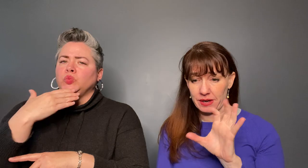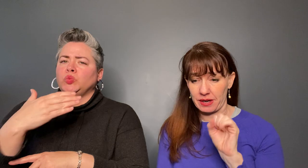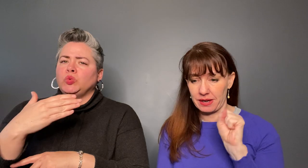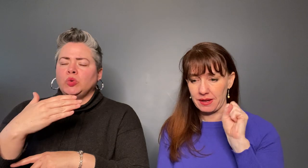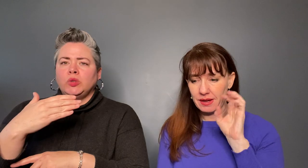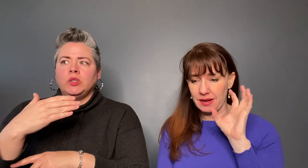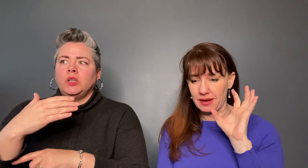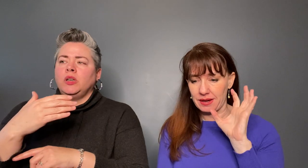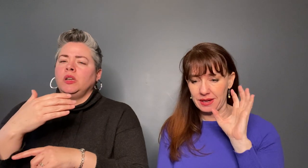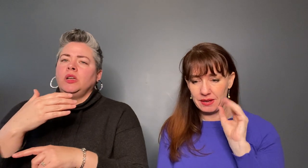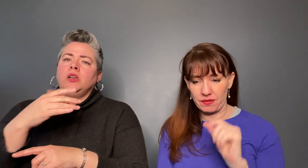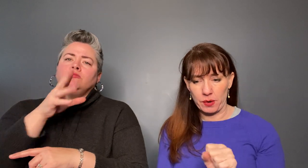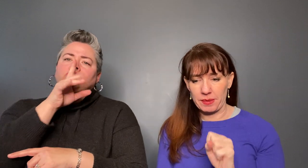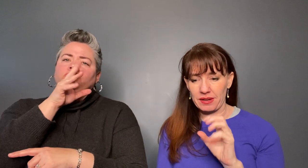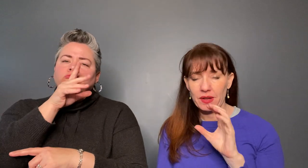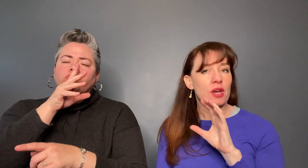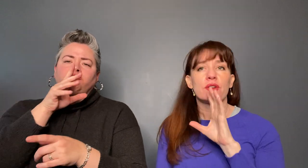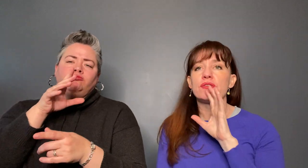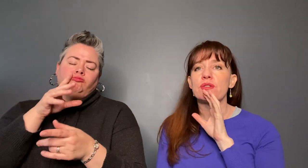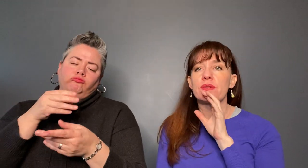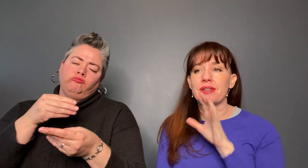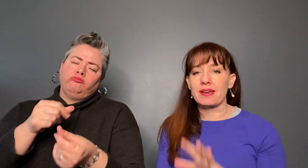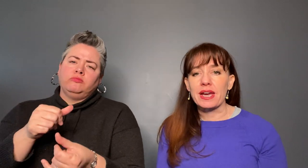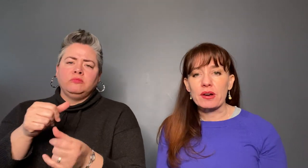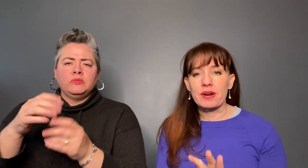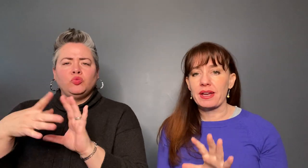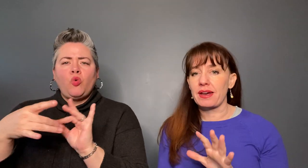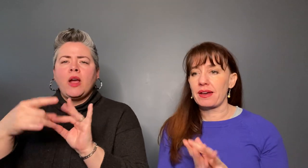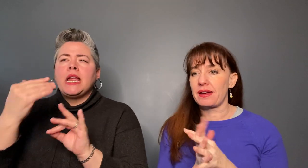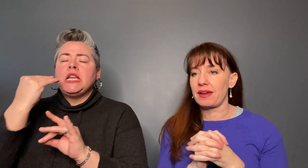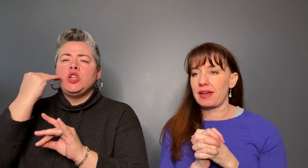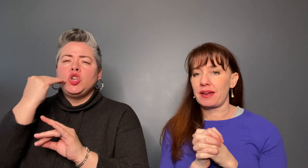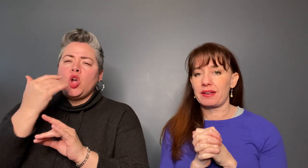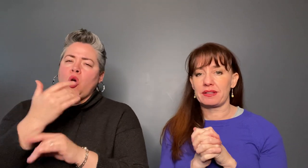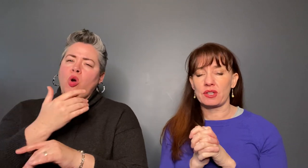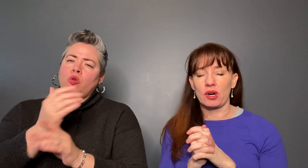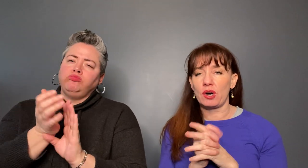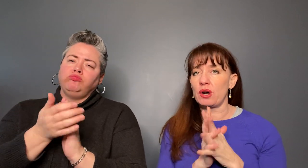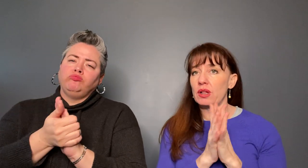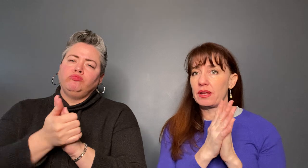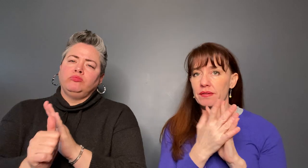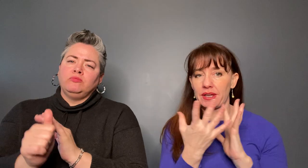informative, knew the area and all of the